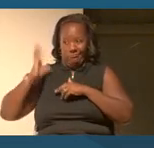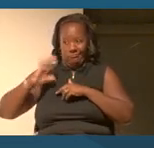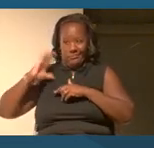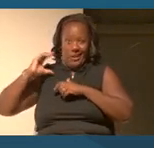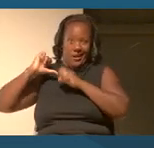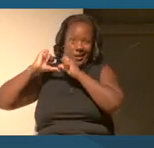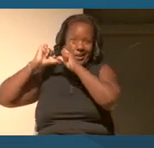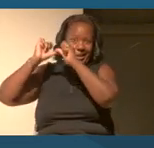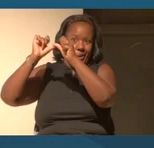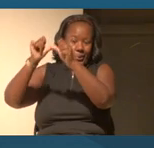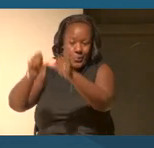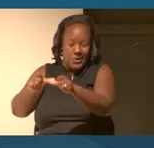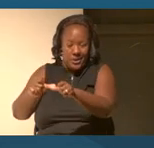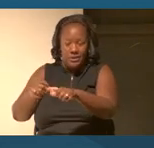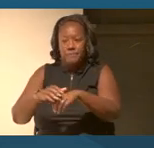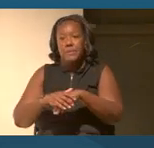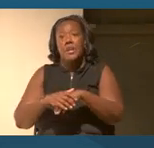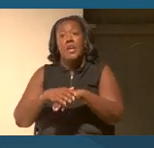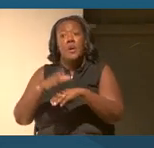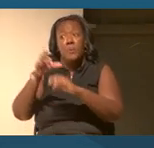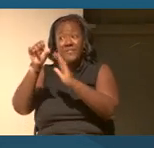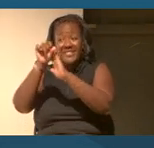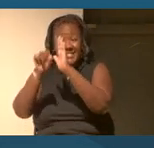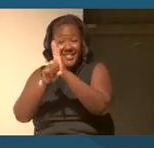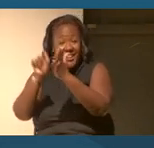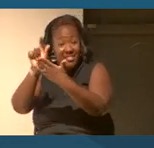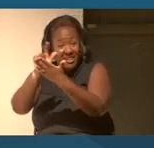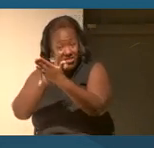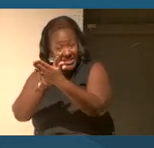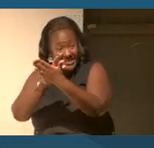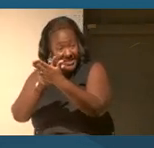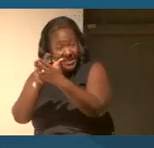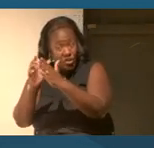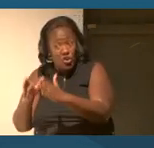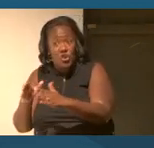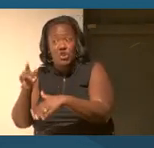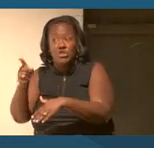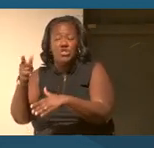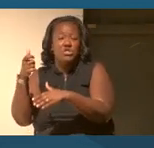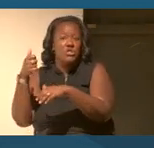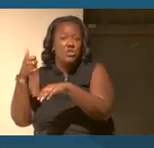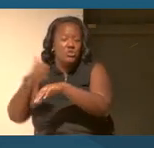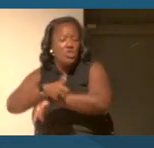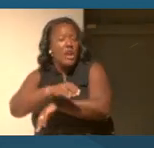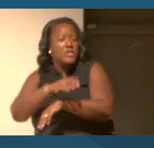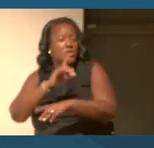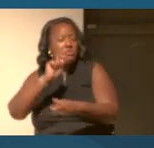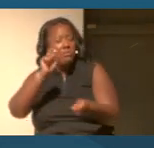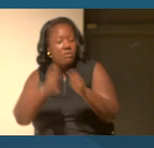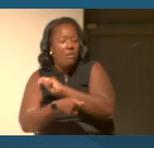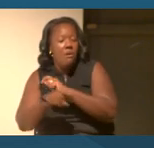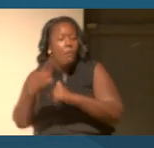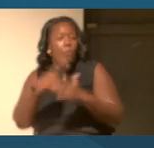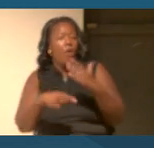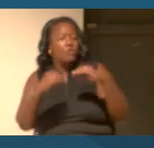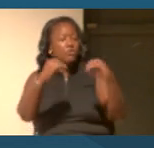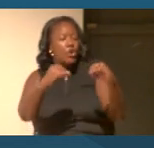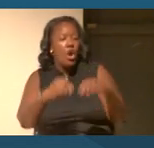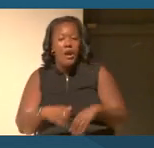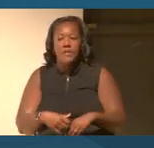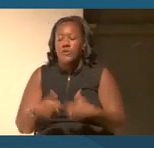efforts by state legislatures to reshape what's taught to exclude certain voices, what is